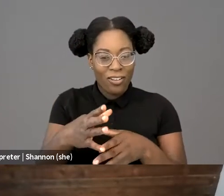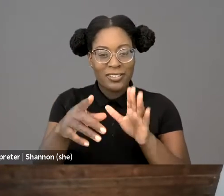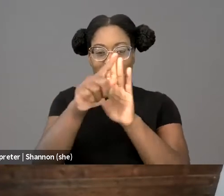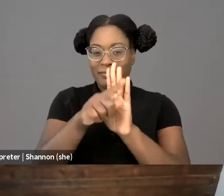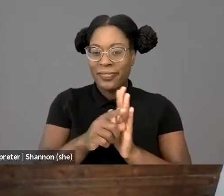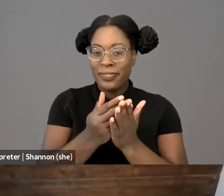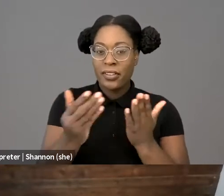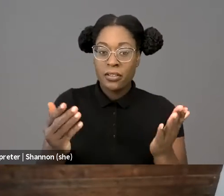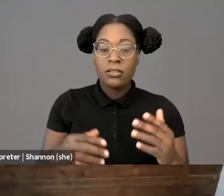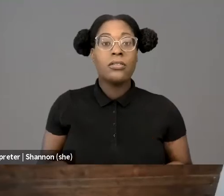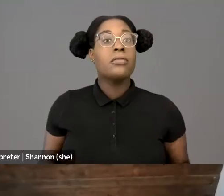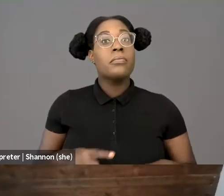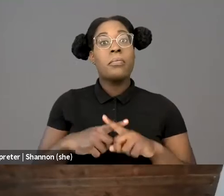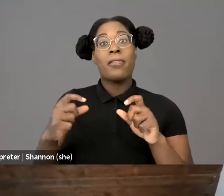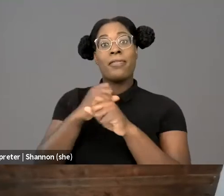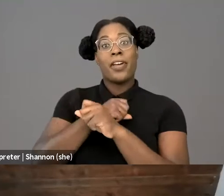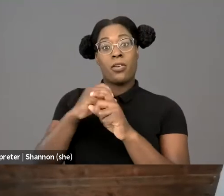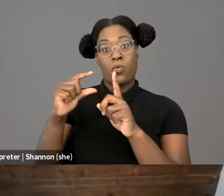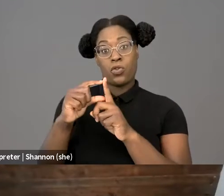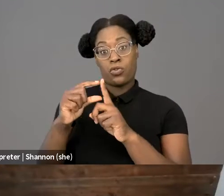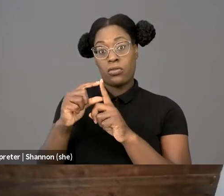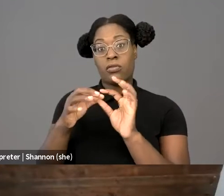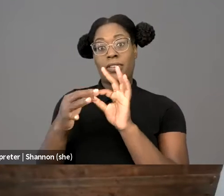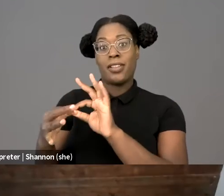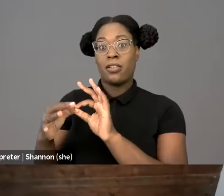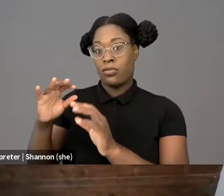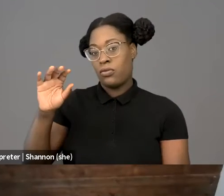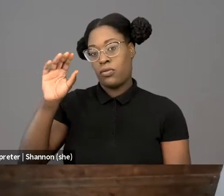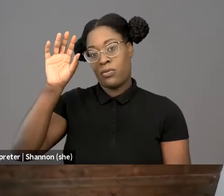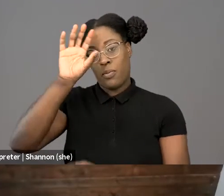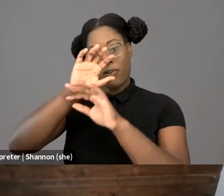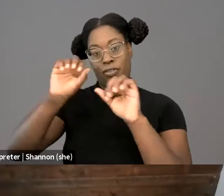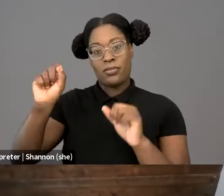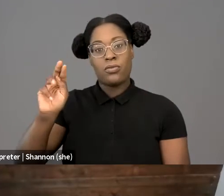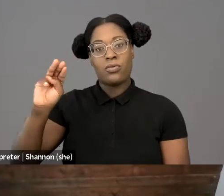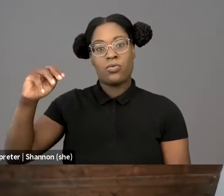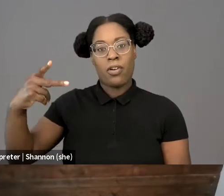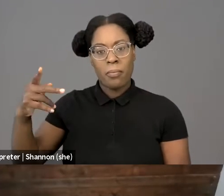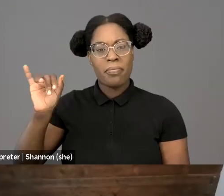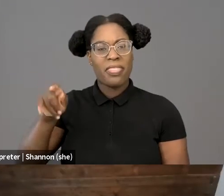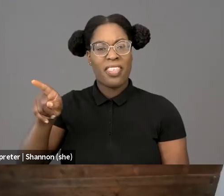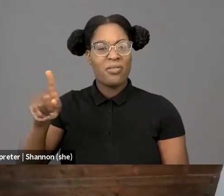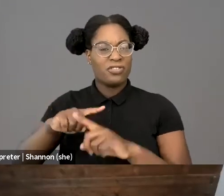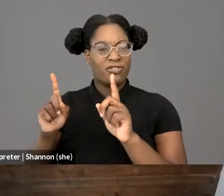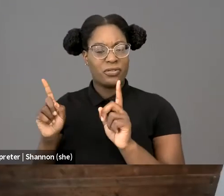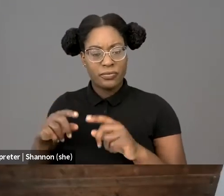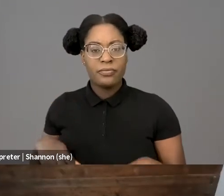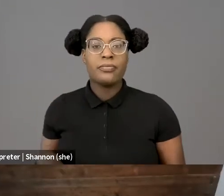fighting words has seemingly taken on new meaning. Whereas the fighting words of my youth reflected bruised egos and differences of opinion,